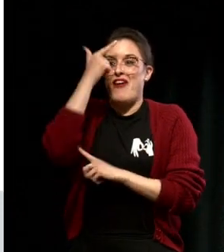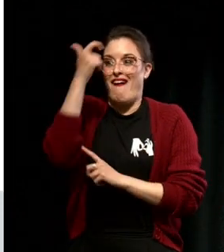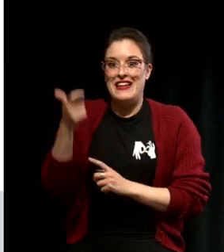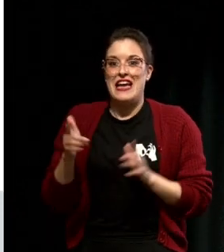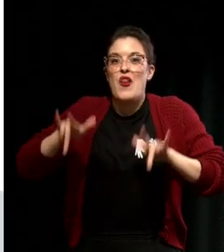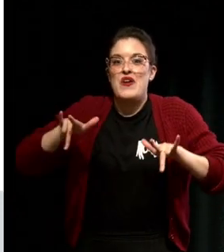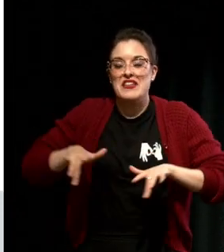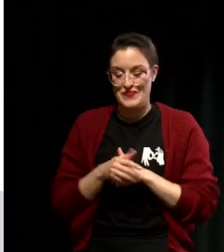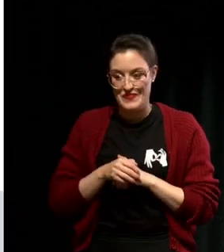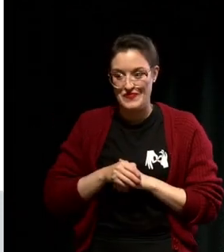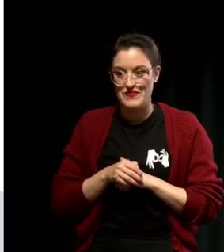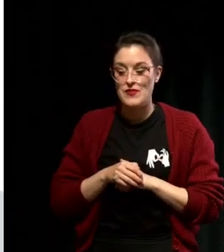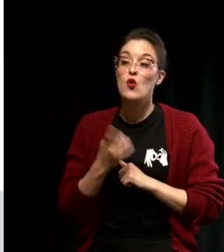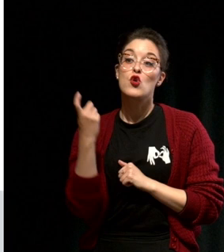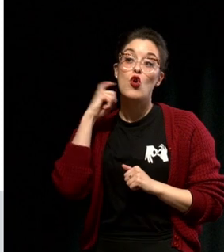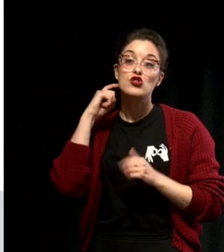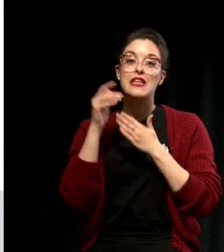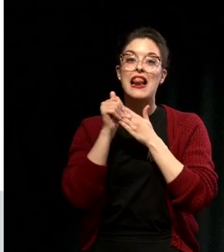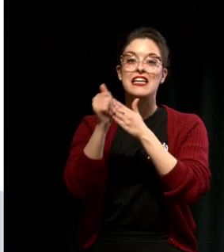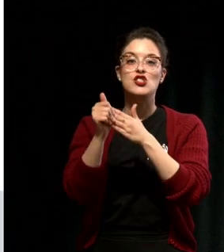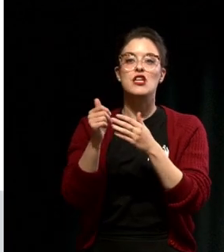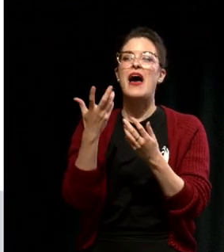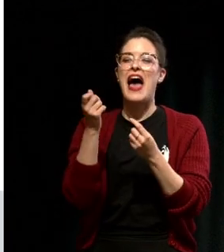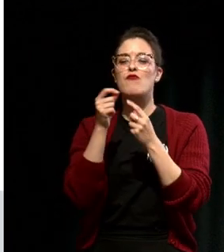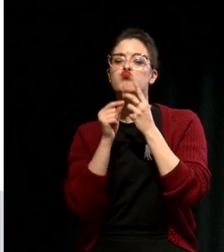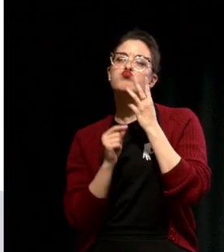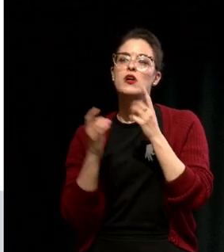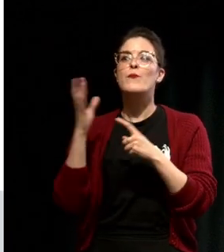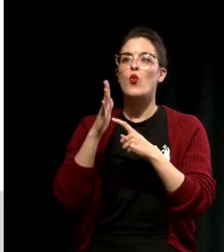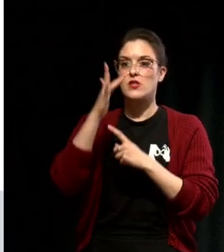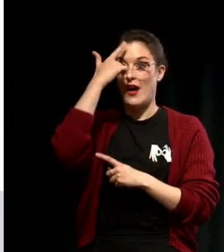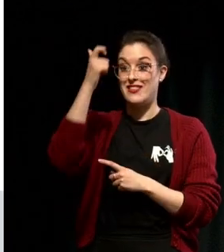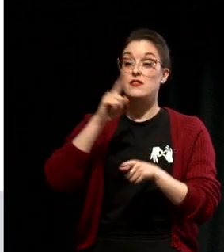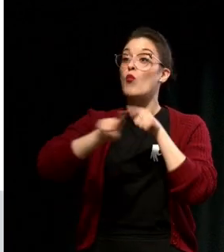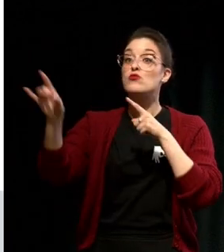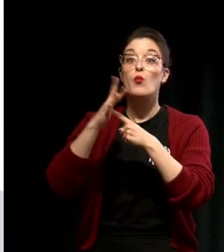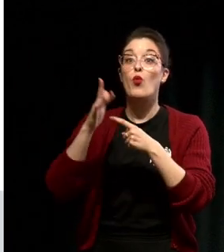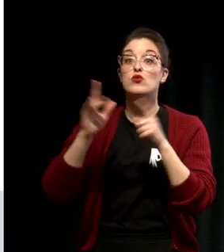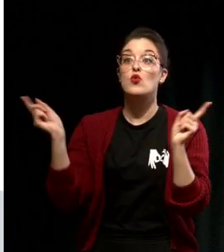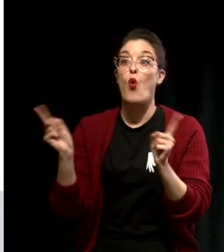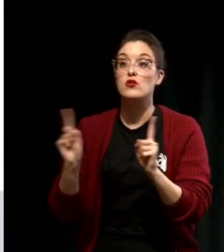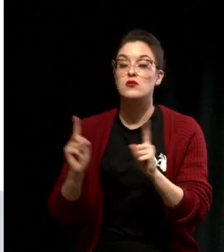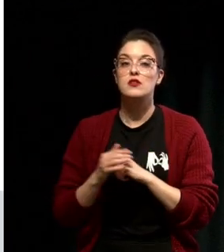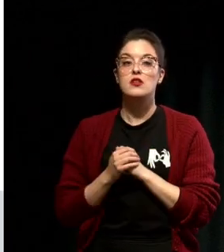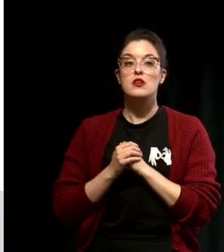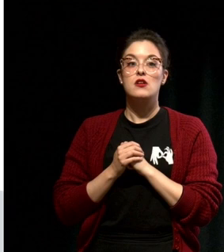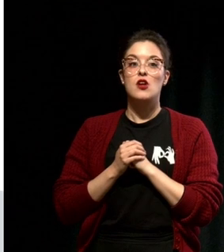So Conscious Leadership has a couple of principles, but the most important one is this: draw a